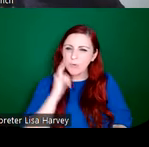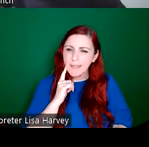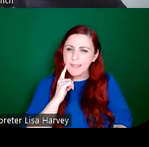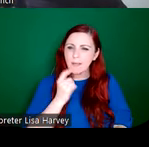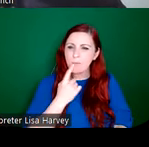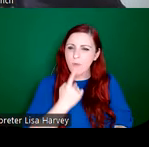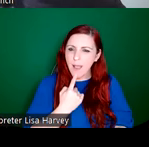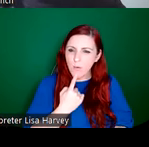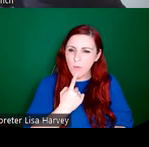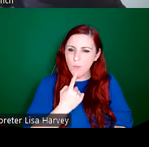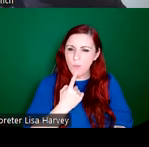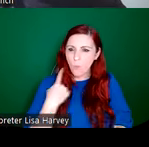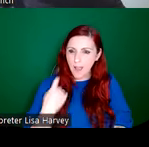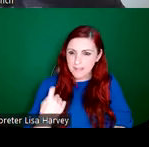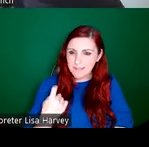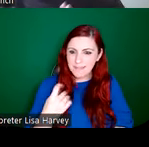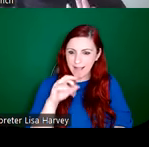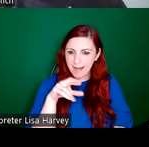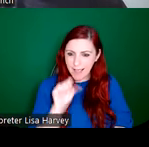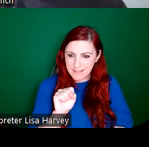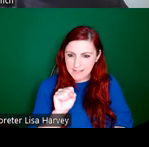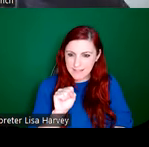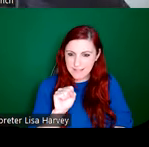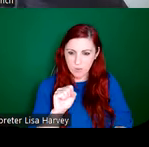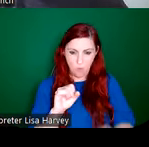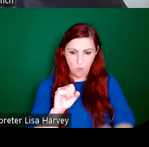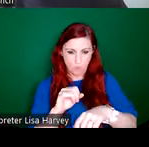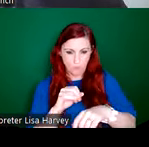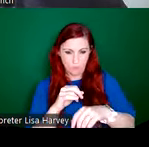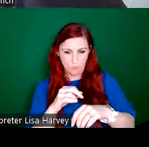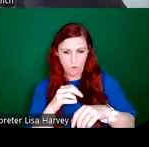coloured glass. So the rich colourful glass that you see An Túr Ghloine's